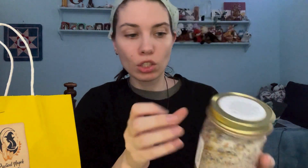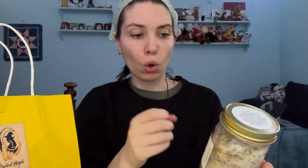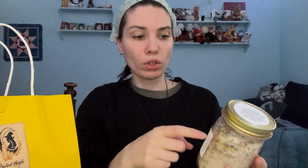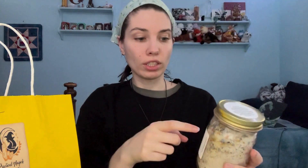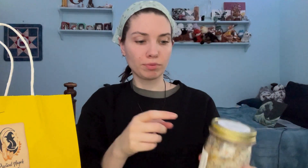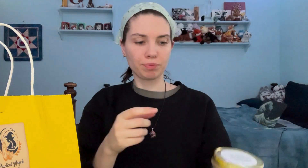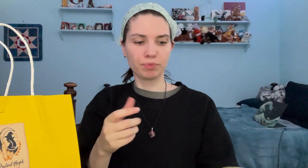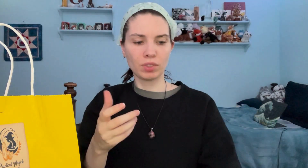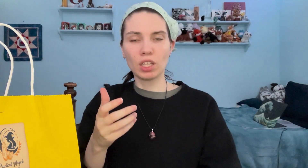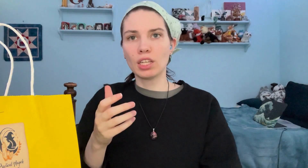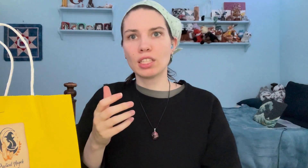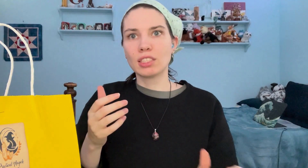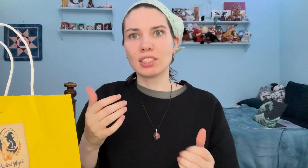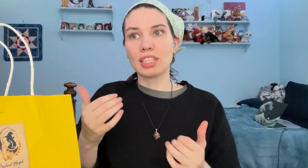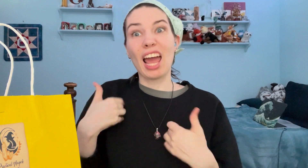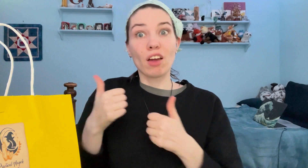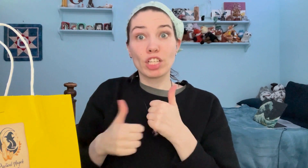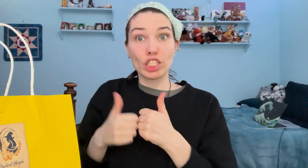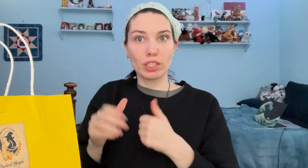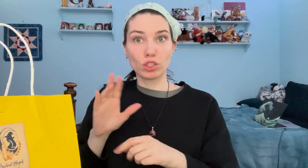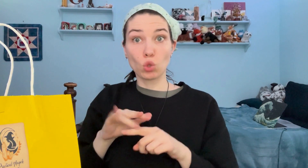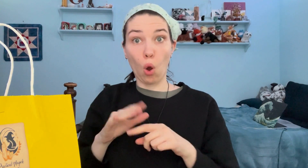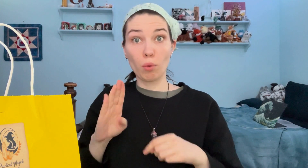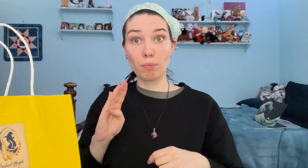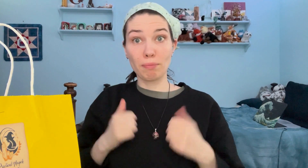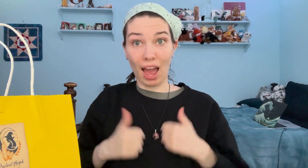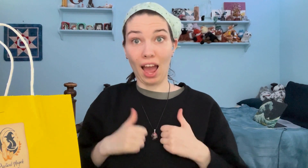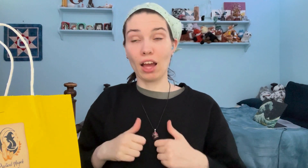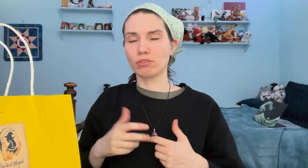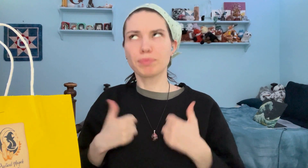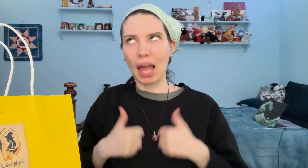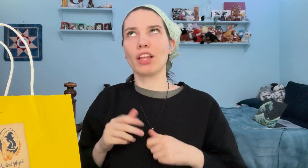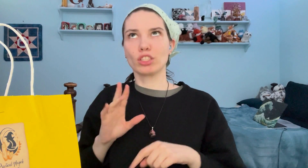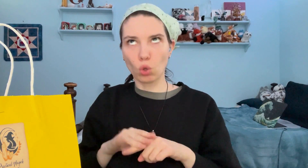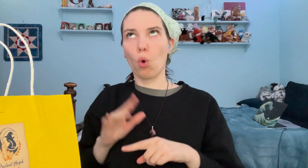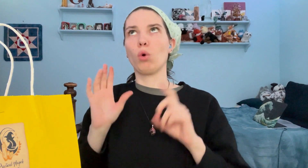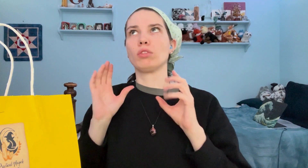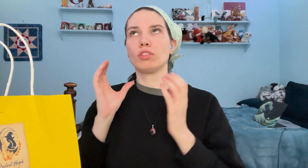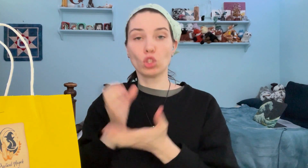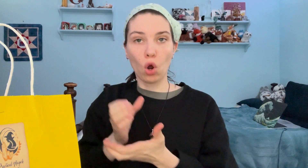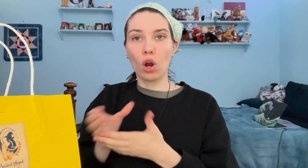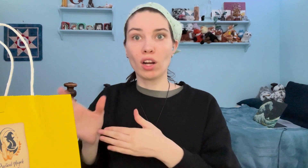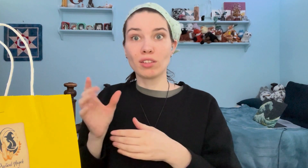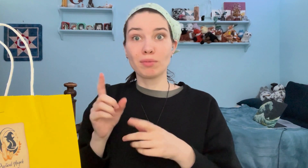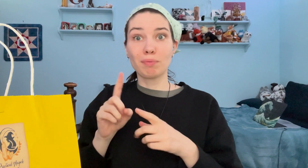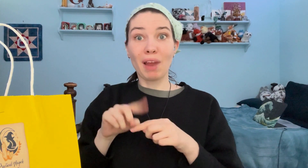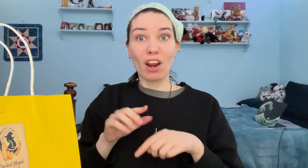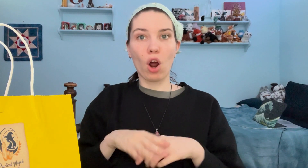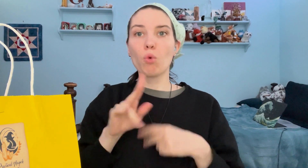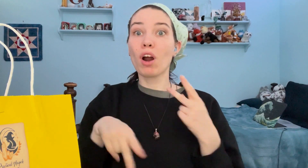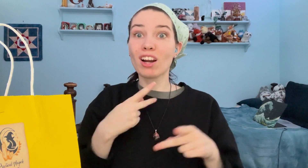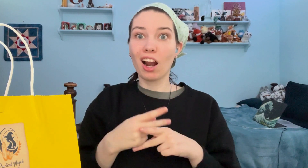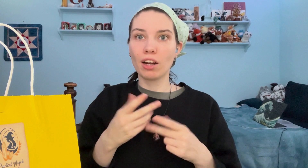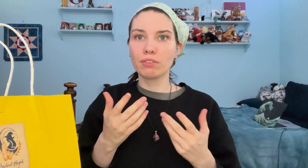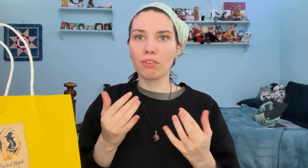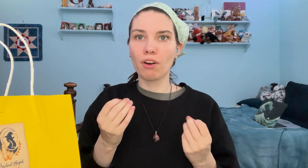So they... each have salt bath bath salts - jars depending on what kind of...